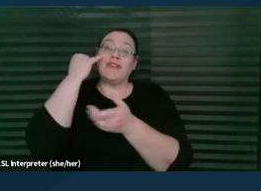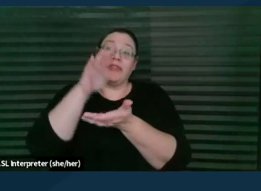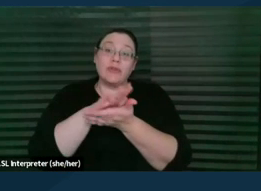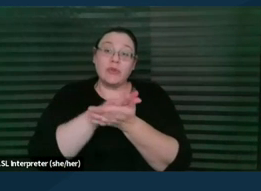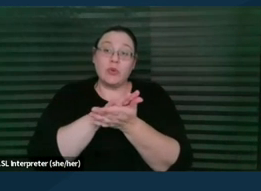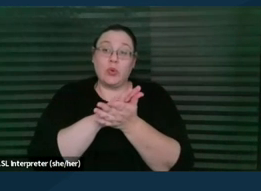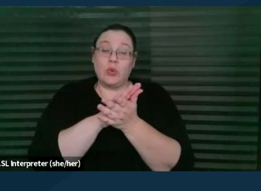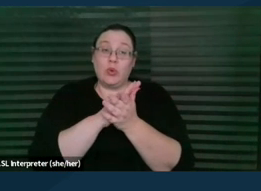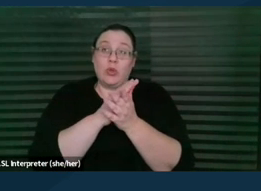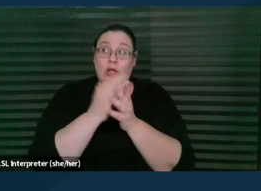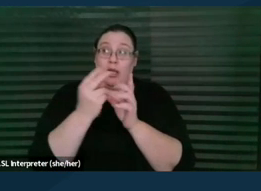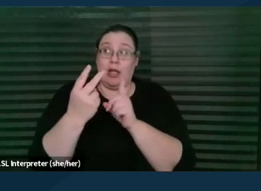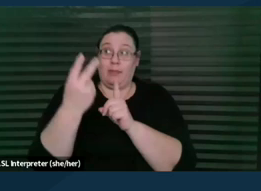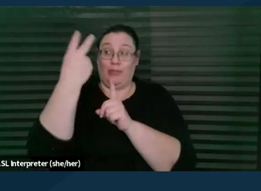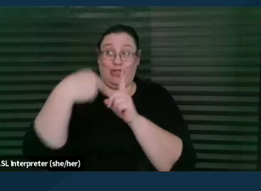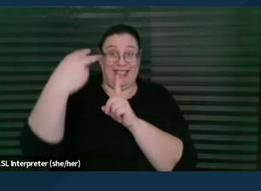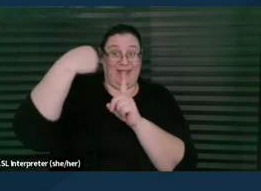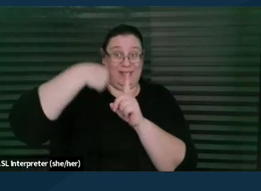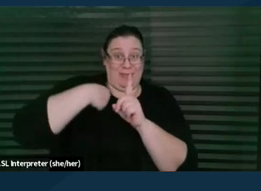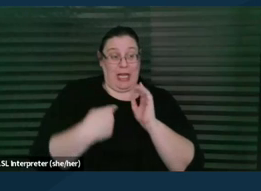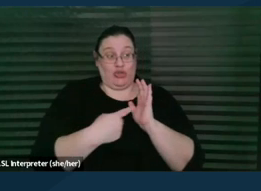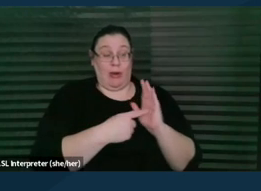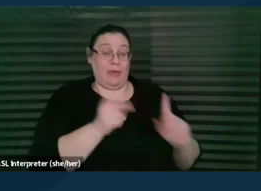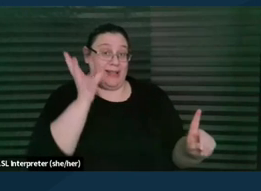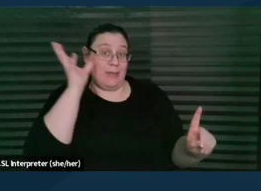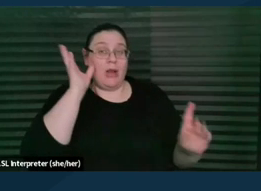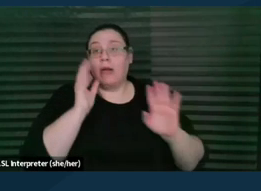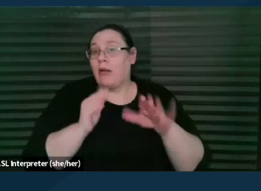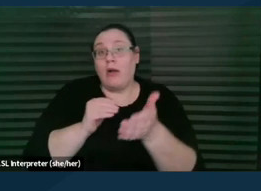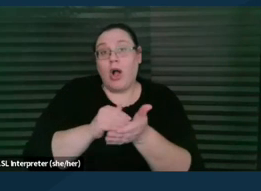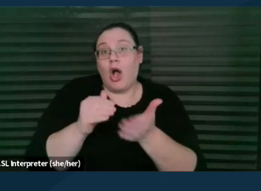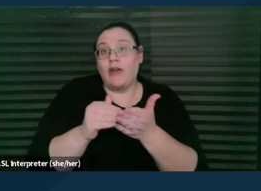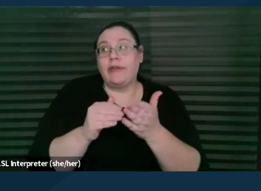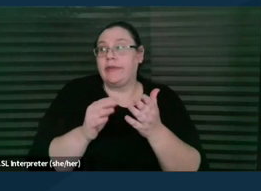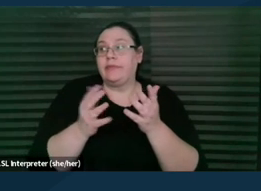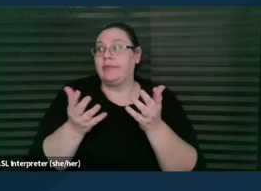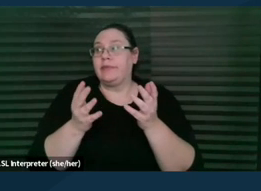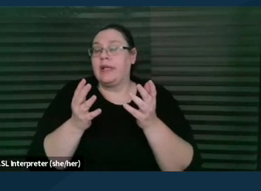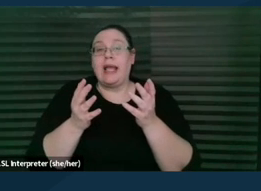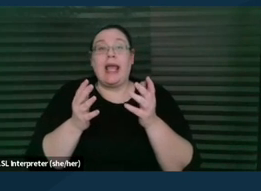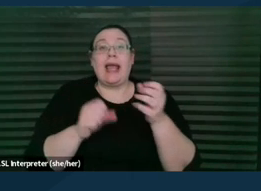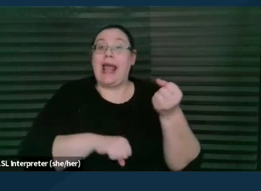that you're representing the parent, they will often, I've had families where, you know, an advocate shows up for the IEP meeting